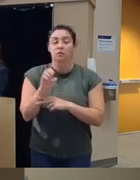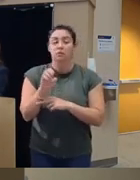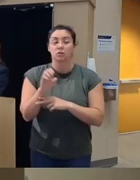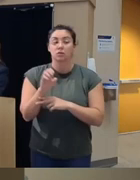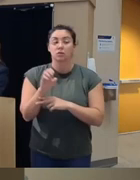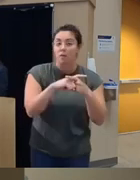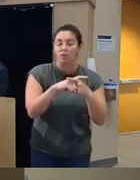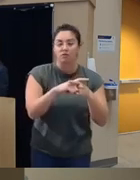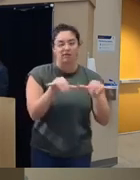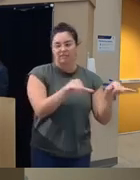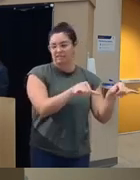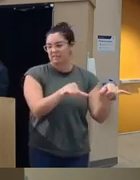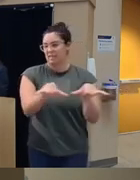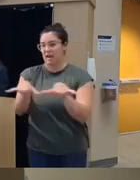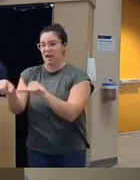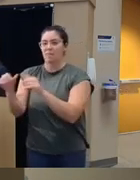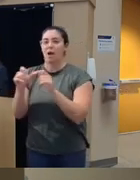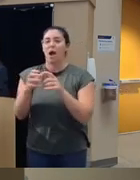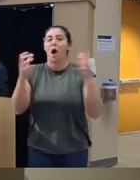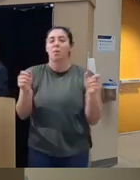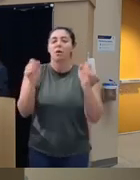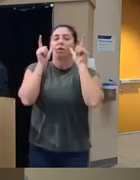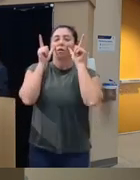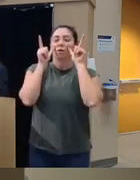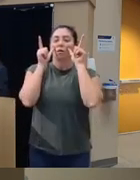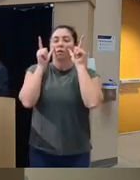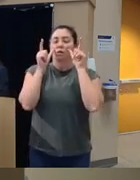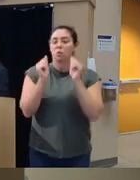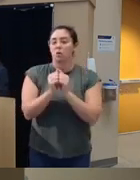was the same in terms of number of waking hours with their partner so it didn't seem like maybe